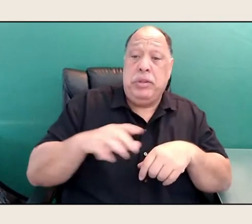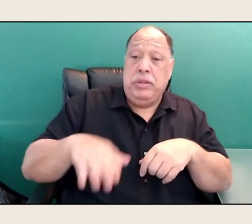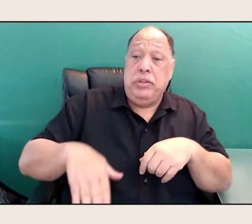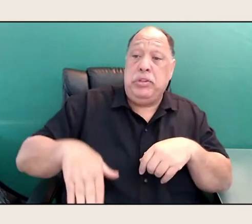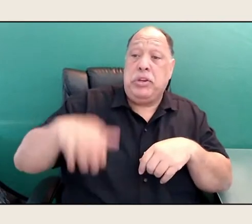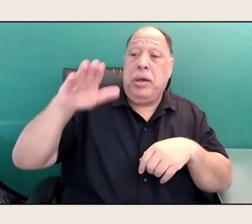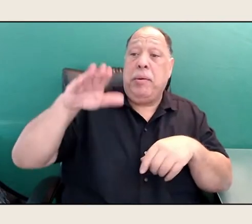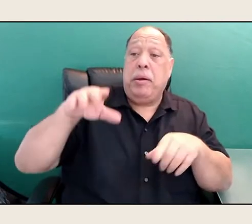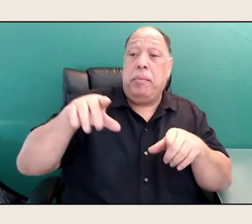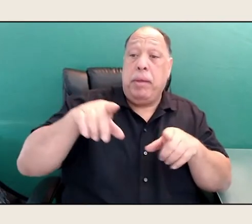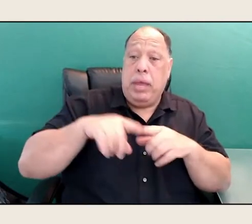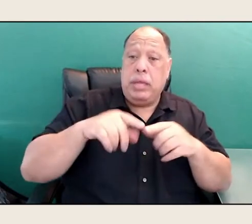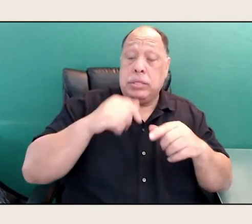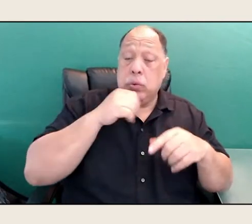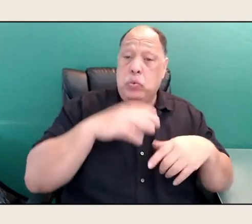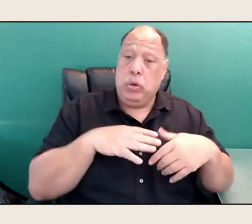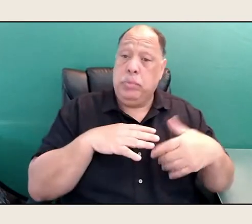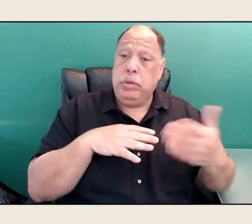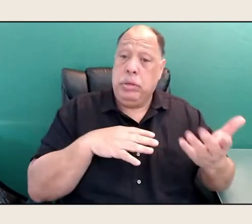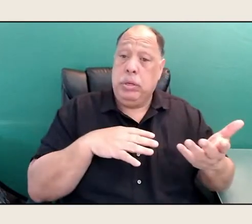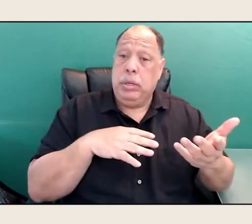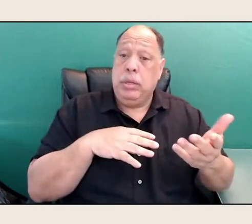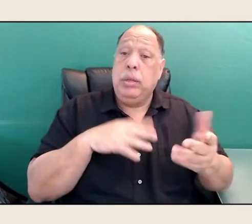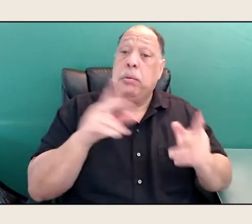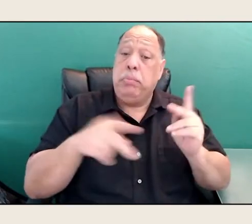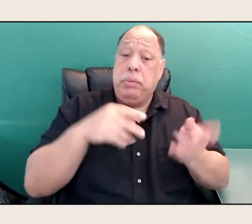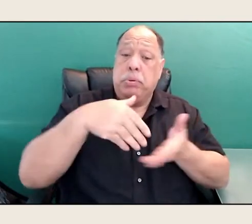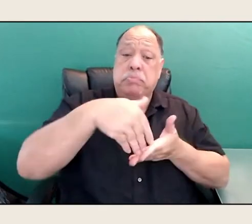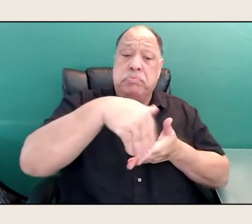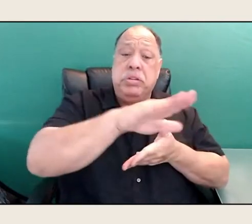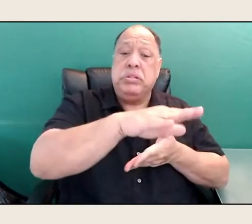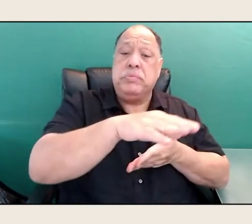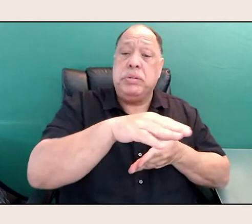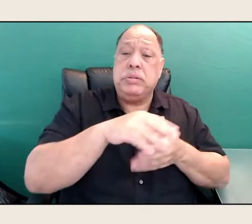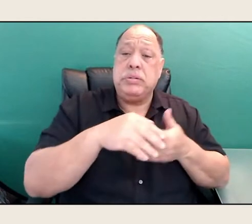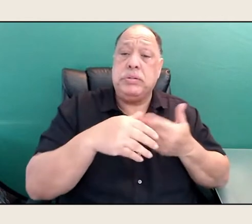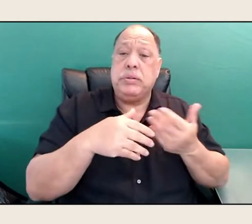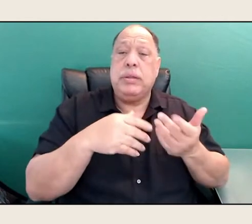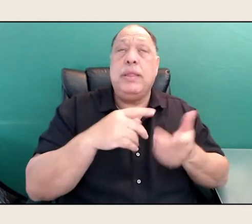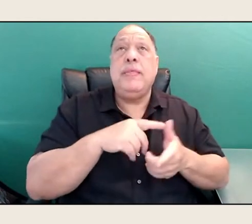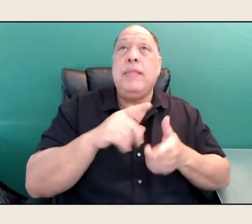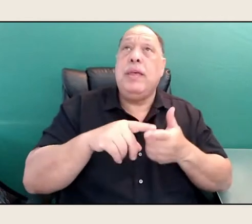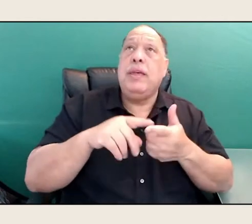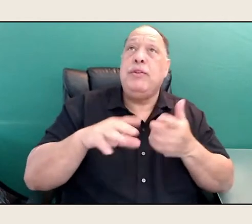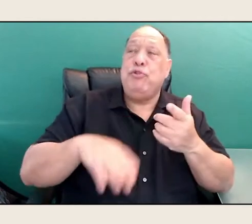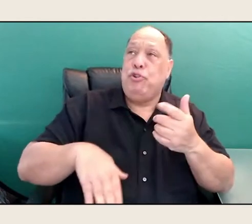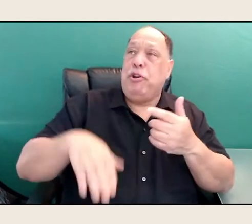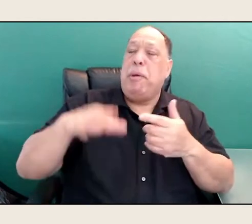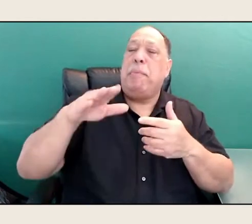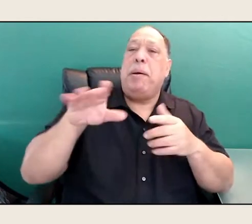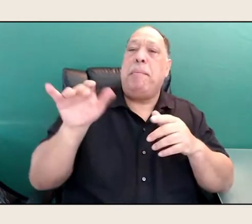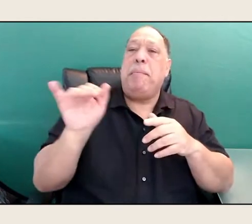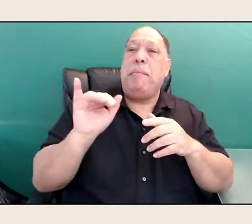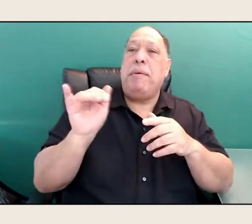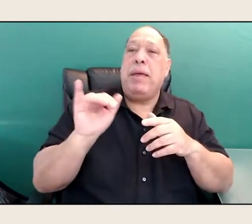You're going to get dismissed. And then you come up as a woman of color,